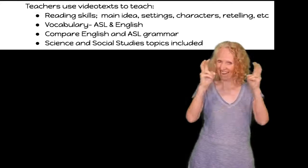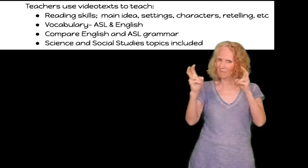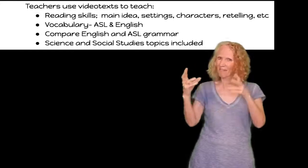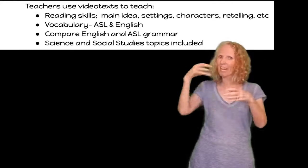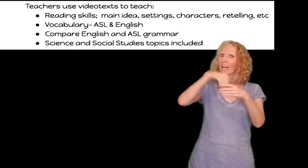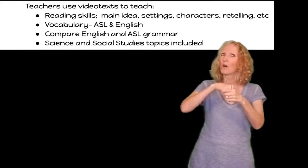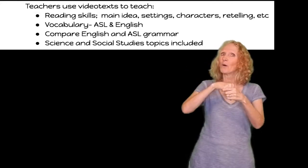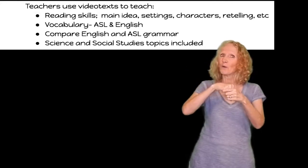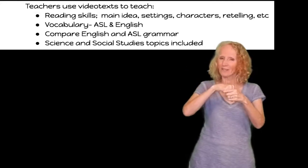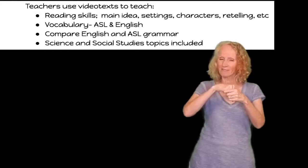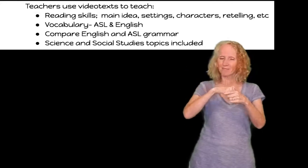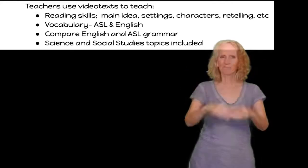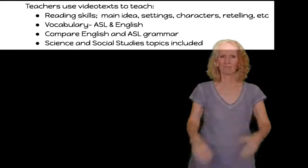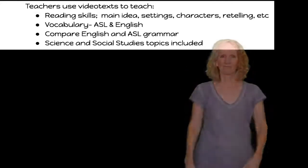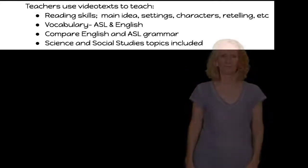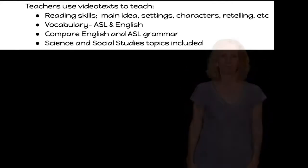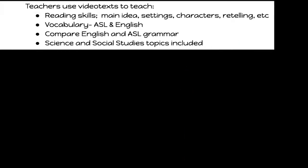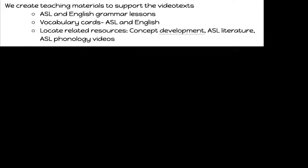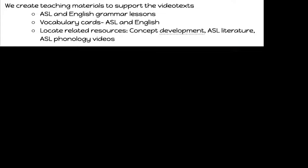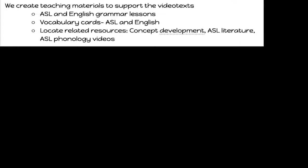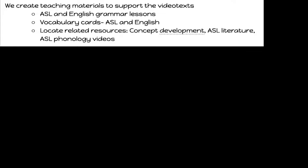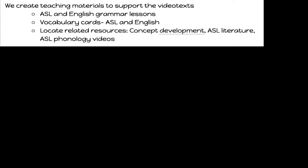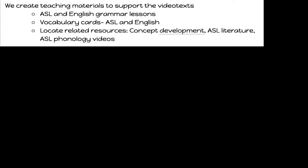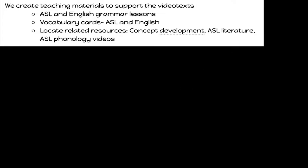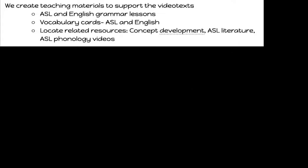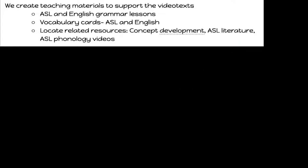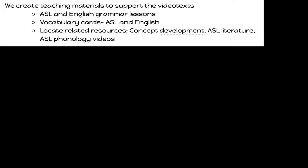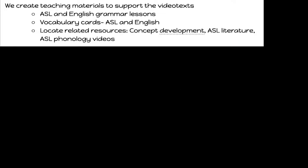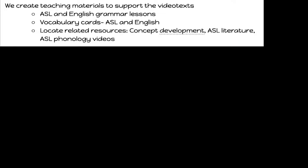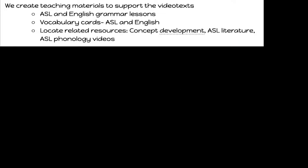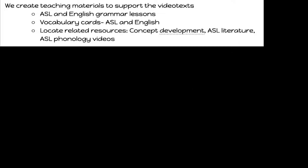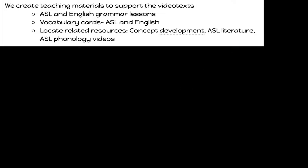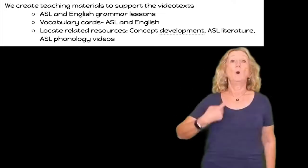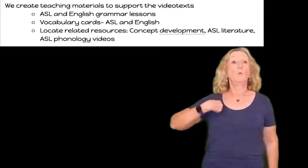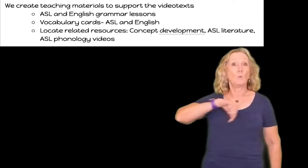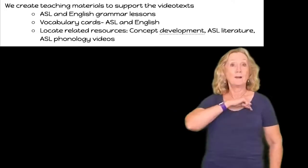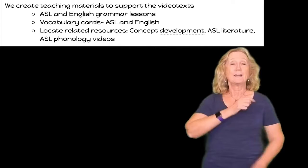science and social studies topics are also included in these video texts